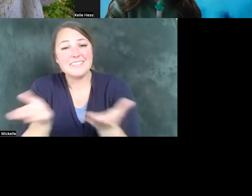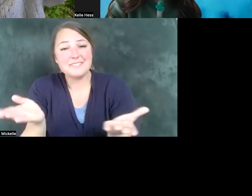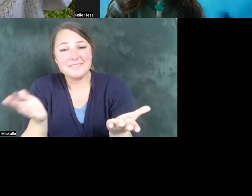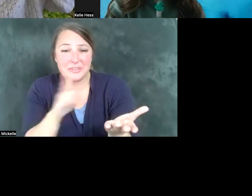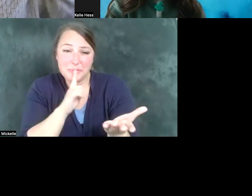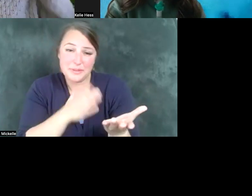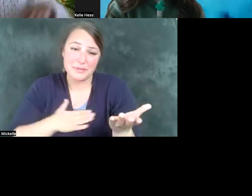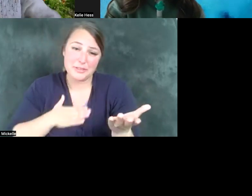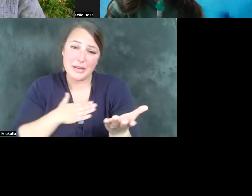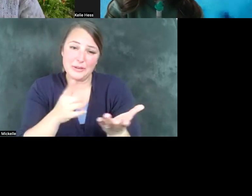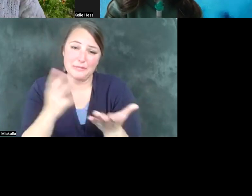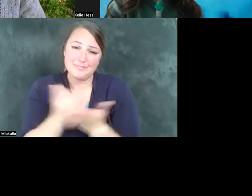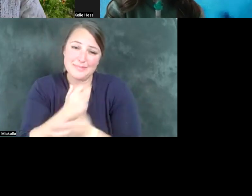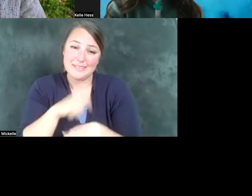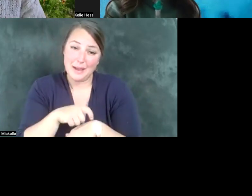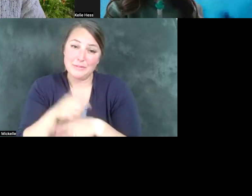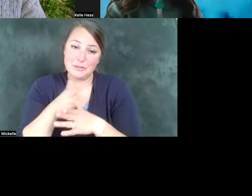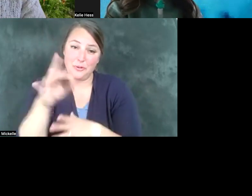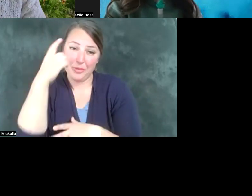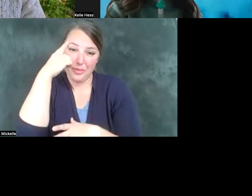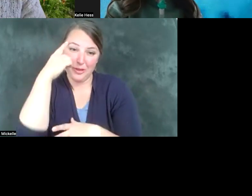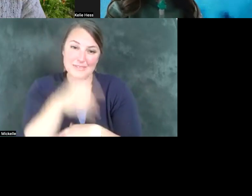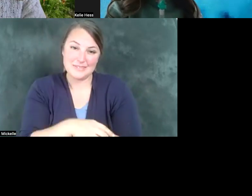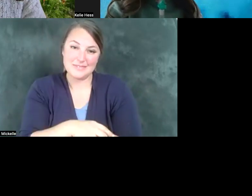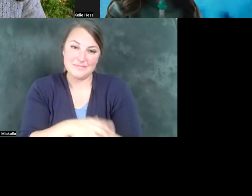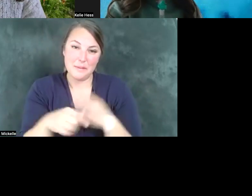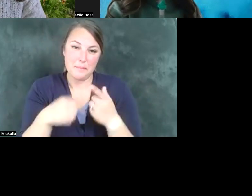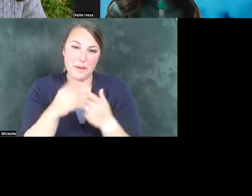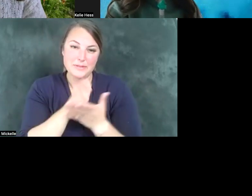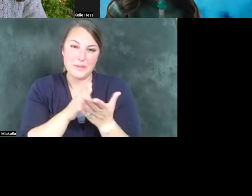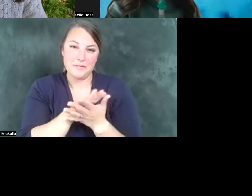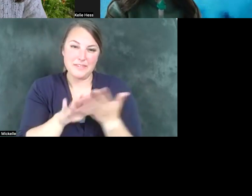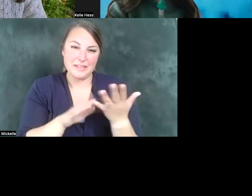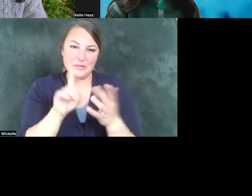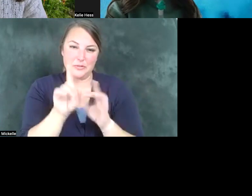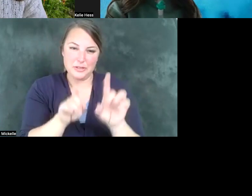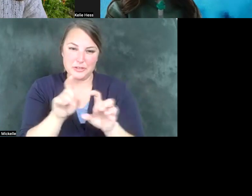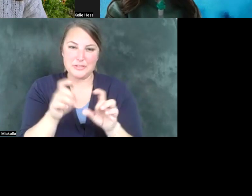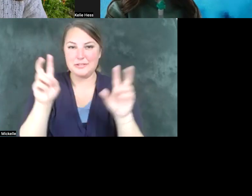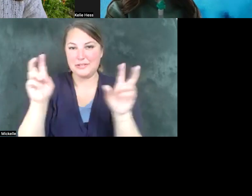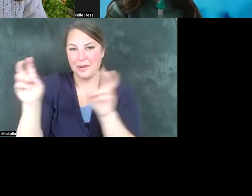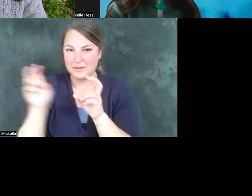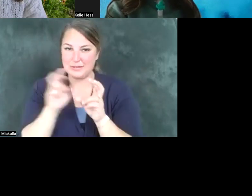taking the time to share your thoughts with us on some of these these questions and topics that are important to us.